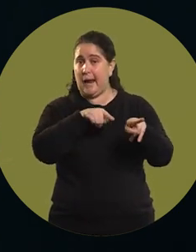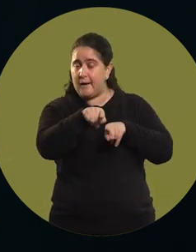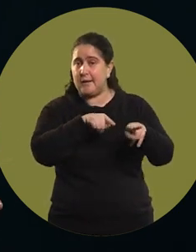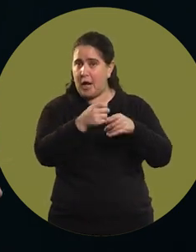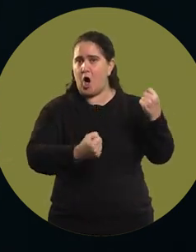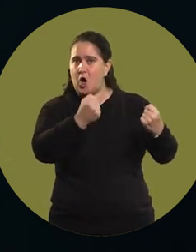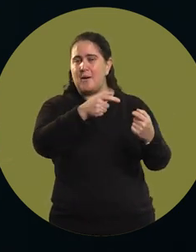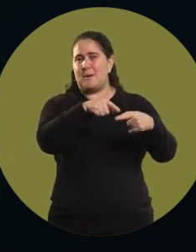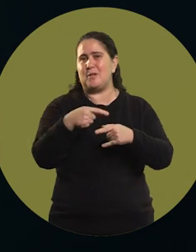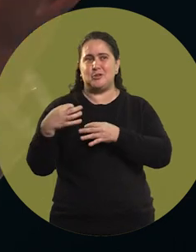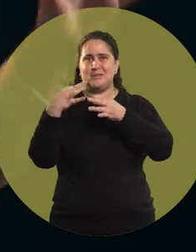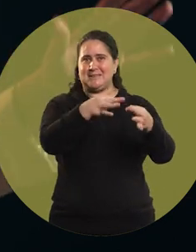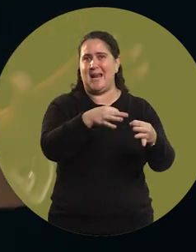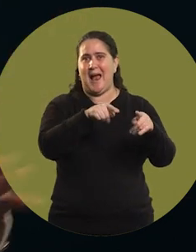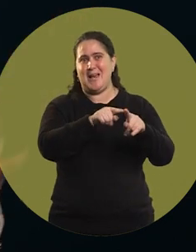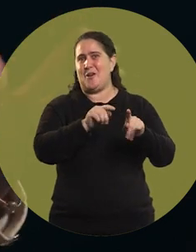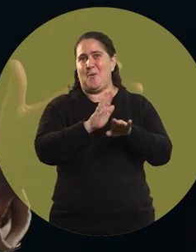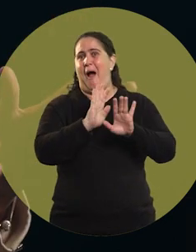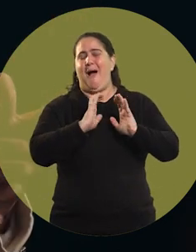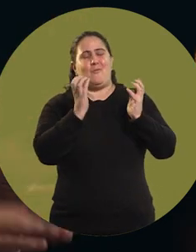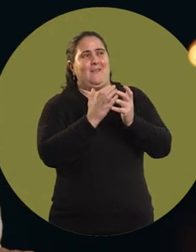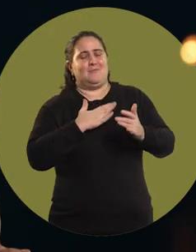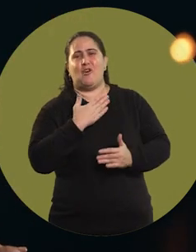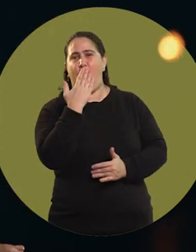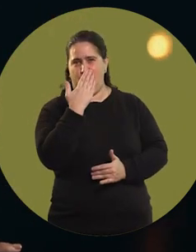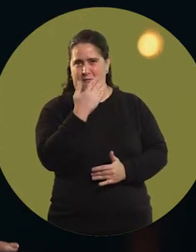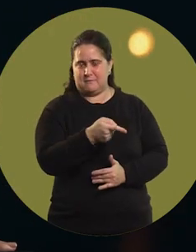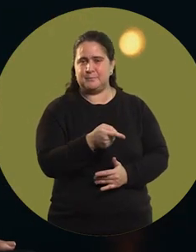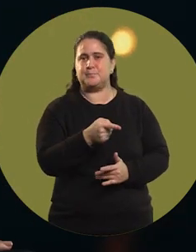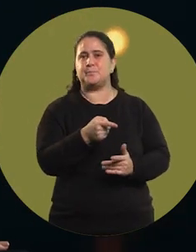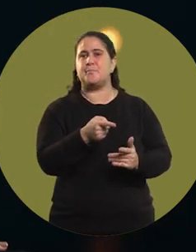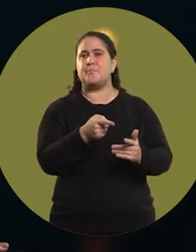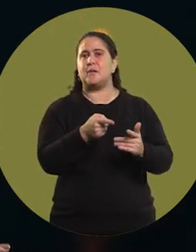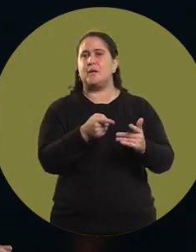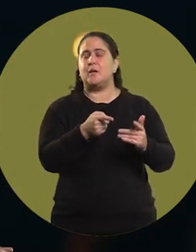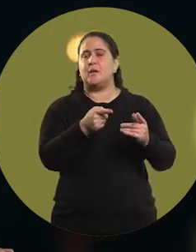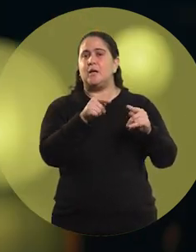To me, it felt like the World Rally. I went to Córdoba.